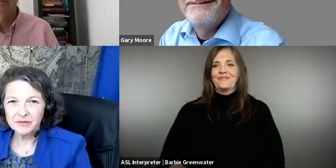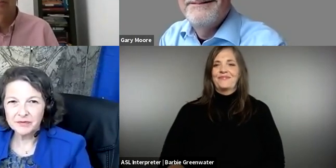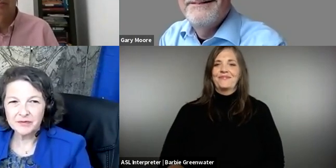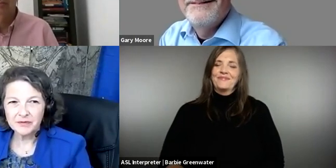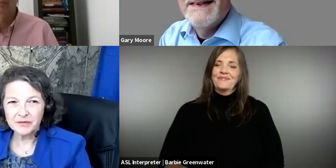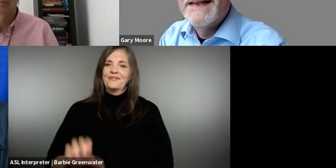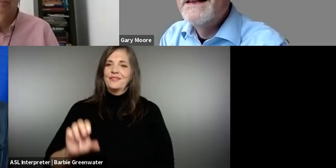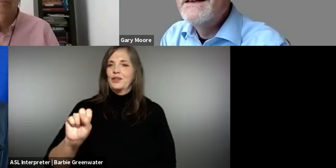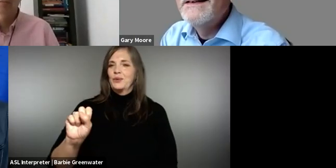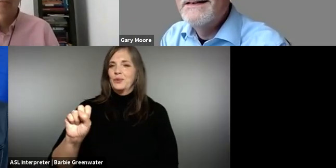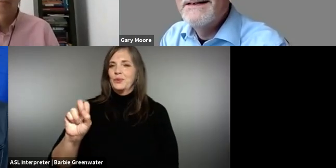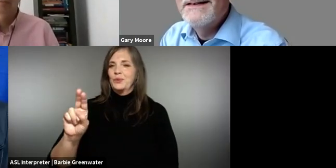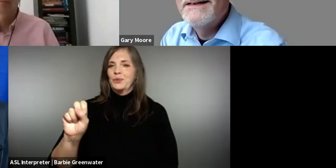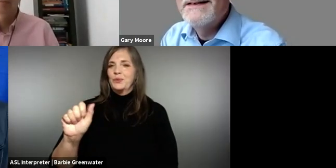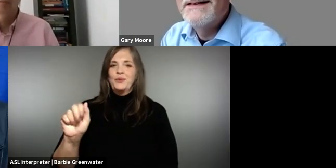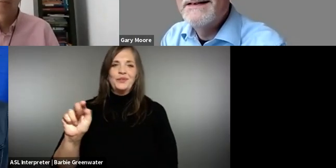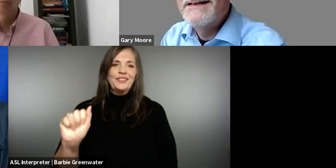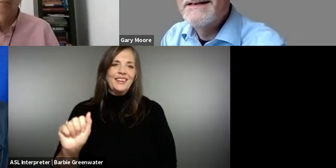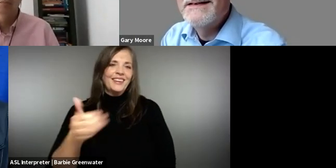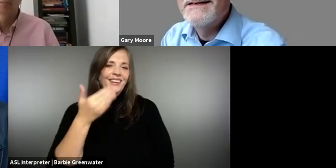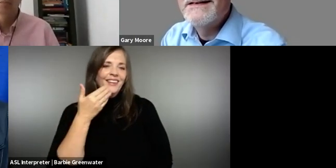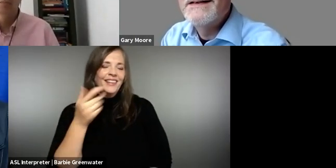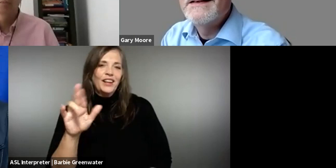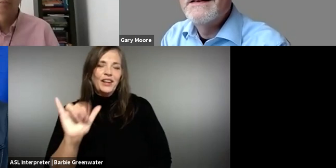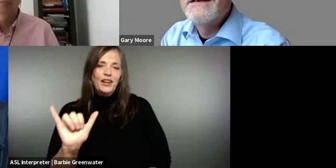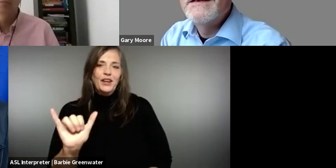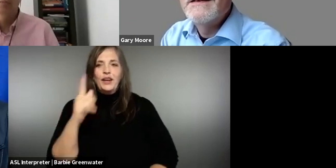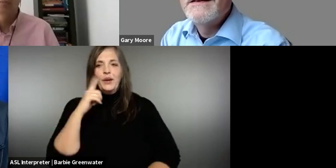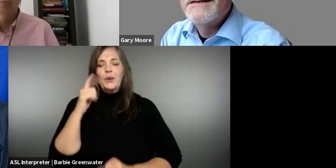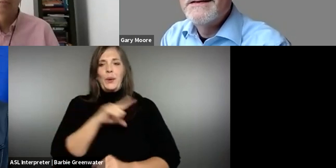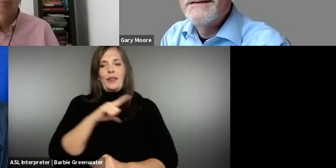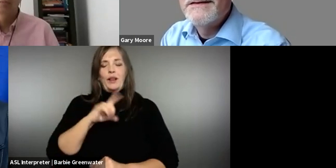It's always very heart warming for me to hear that even though the